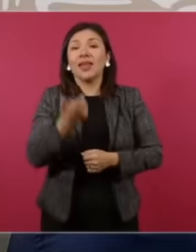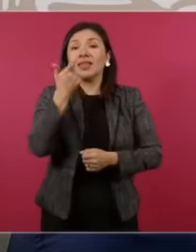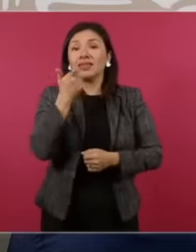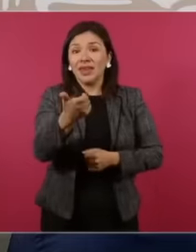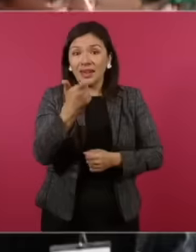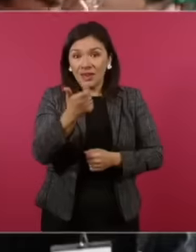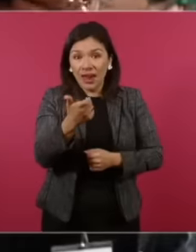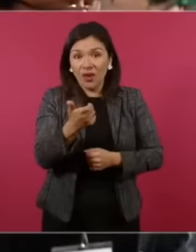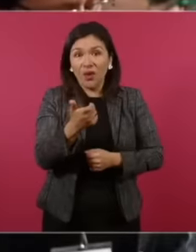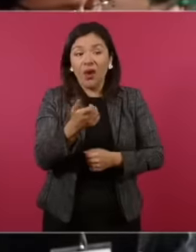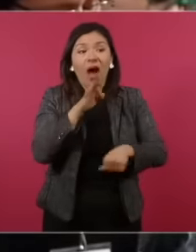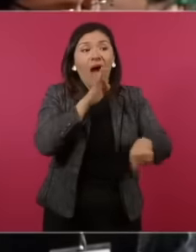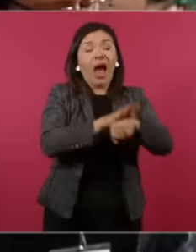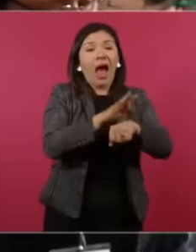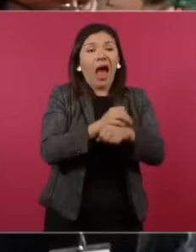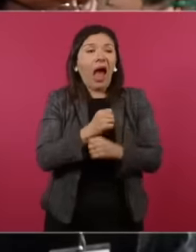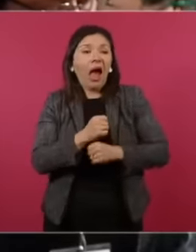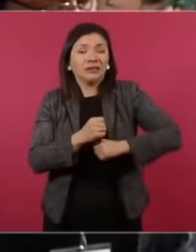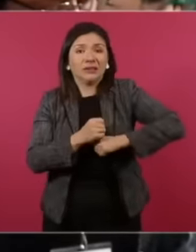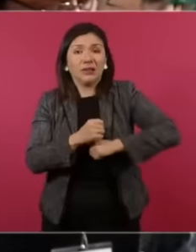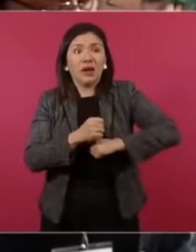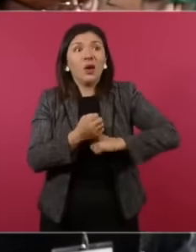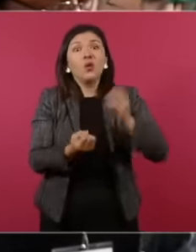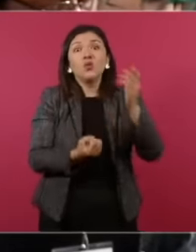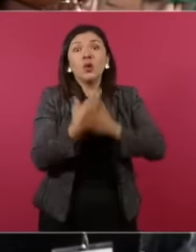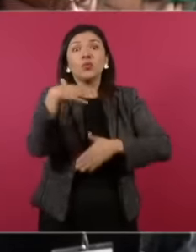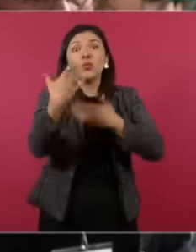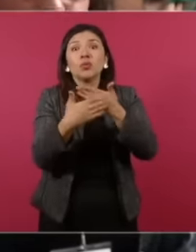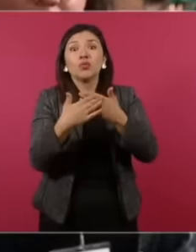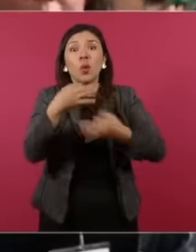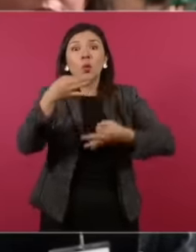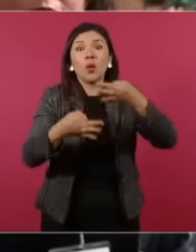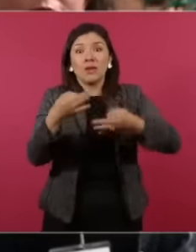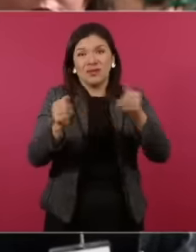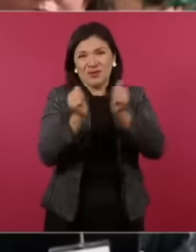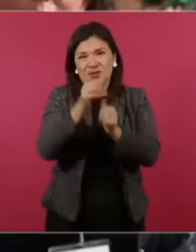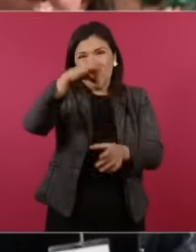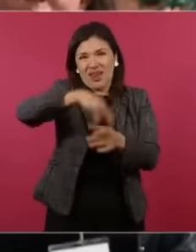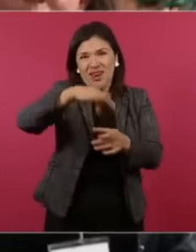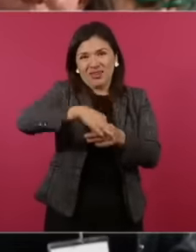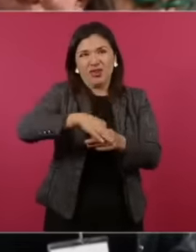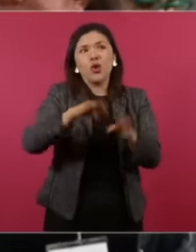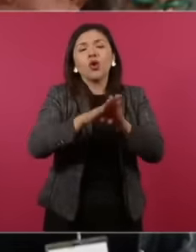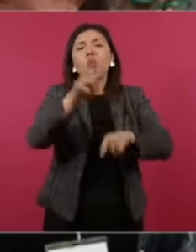from corrupting the new judges who are going to come in? Now by election and the ministers